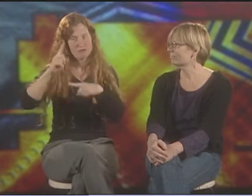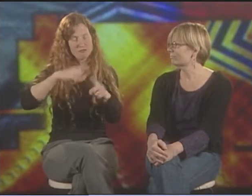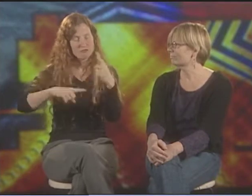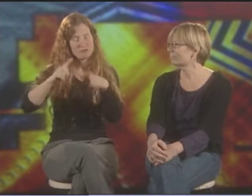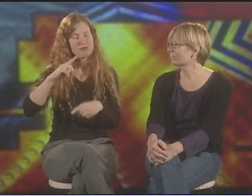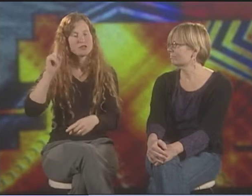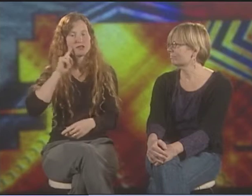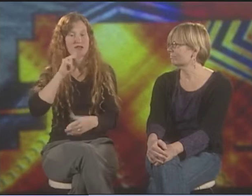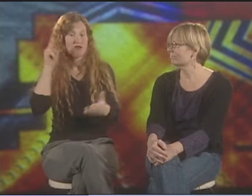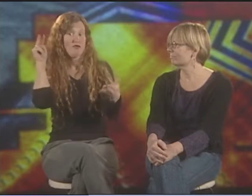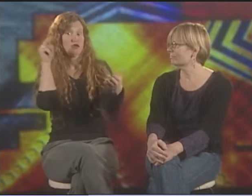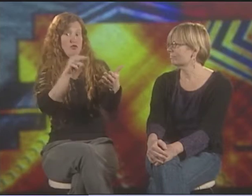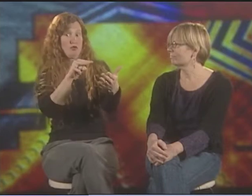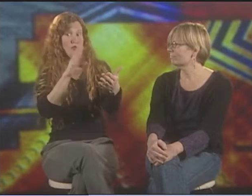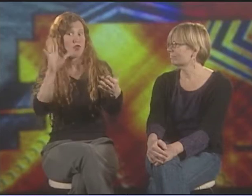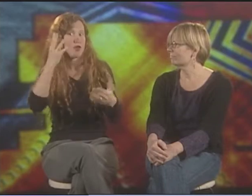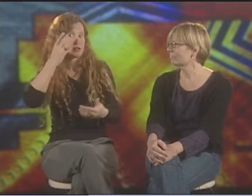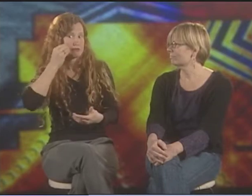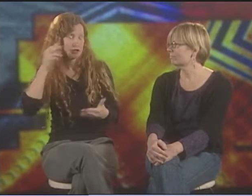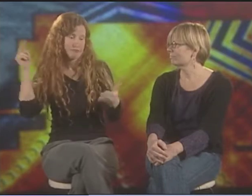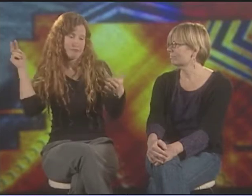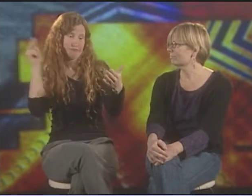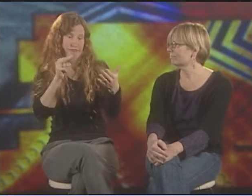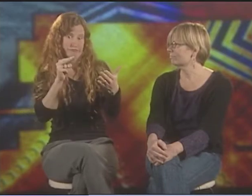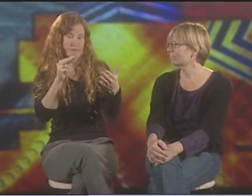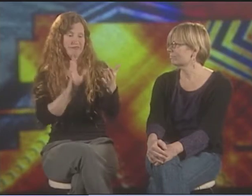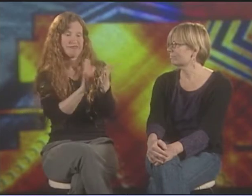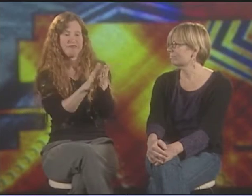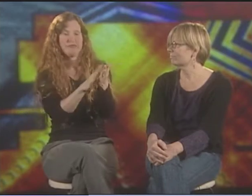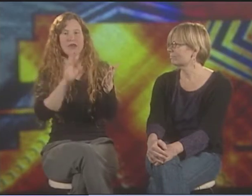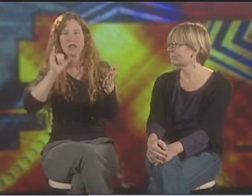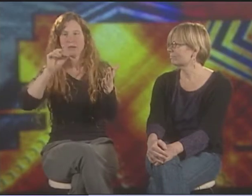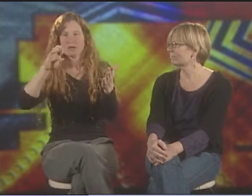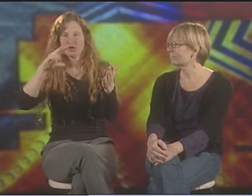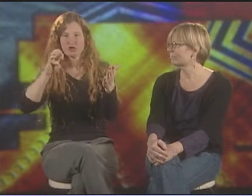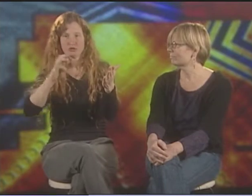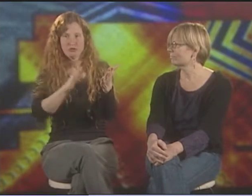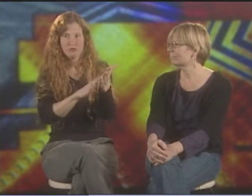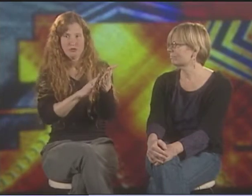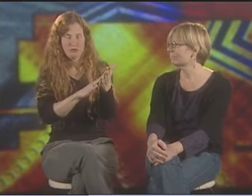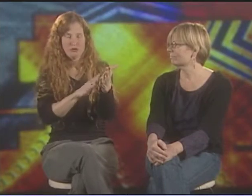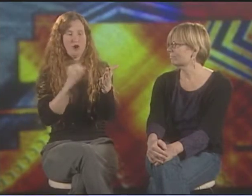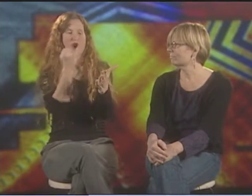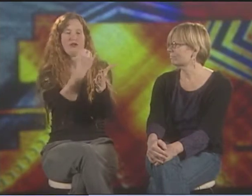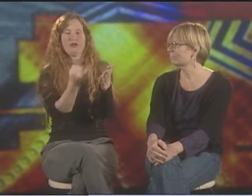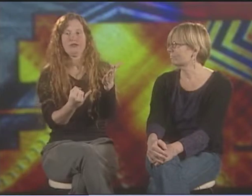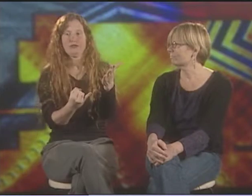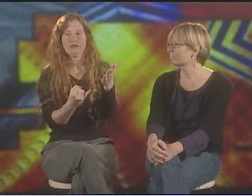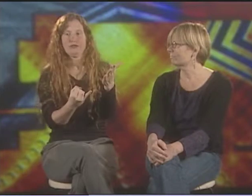OF DEAF VIEW/IMAGE ART-- THE WAY THEY SHOW THEIR EXPERIENCES ON THIS CANVAS,